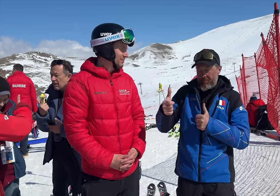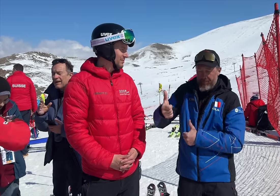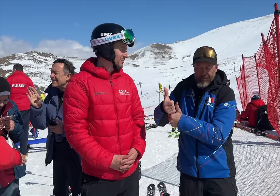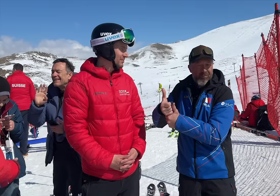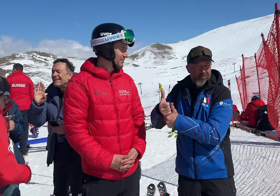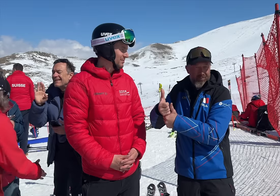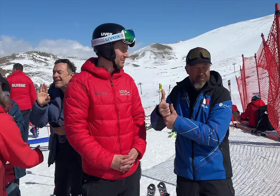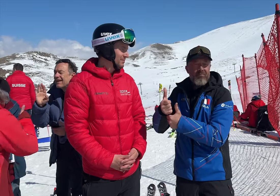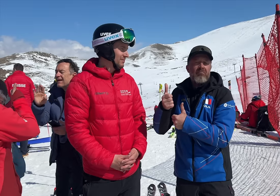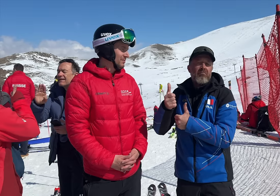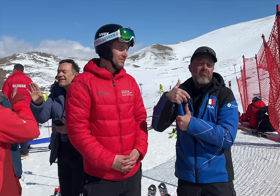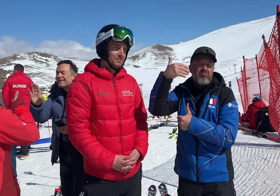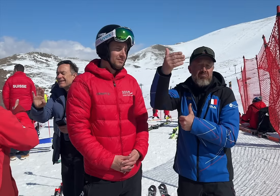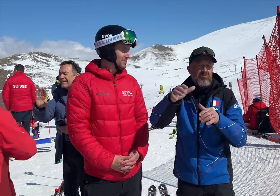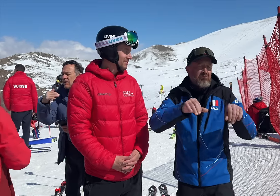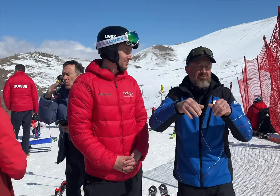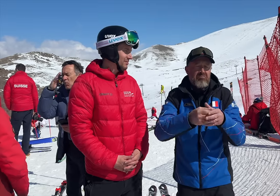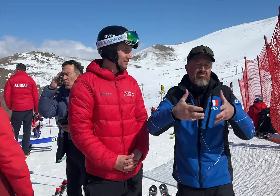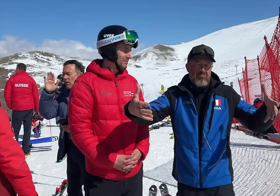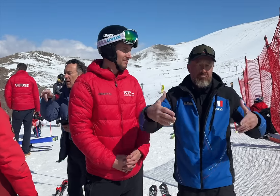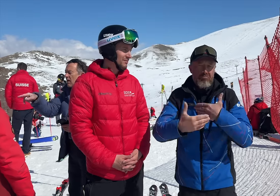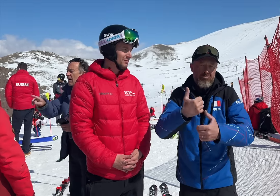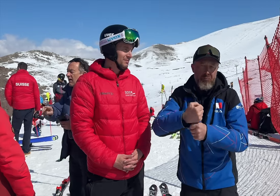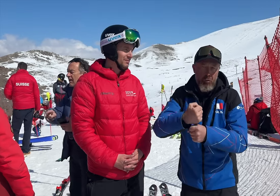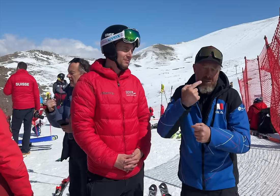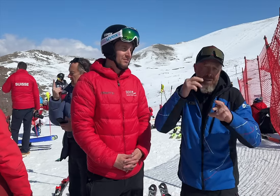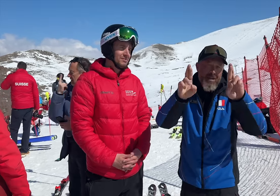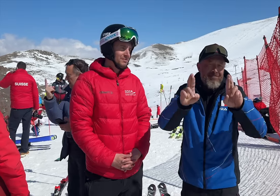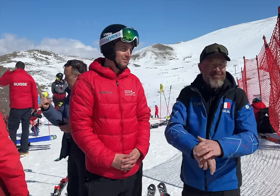and he's the president and I am deputy president.